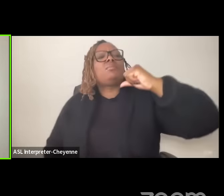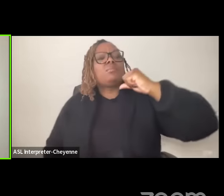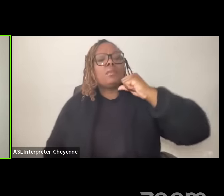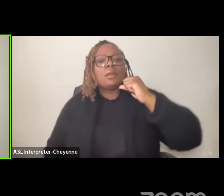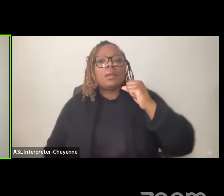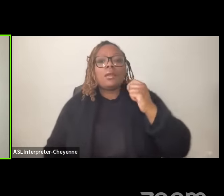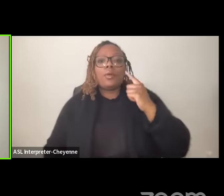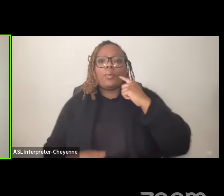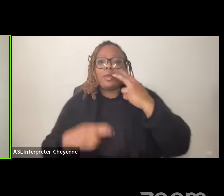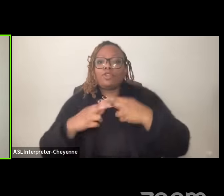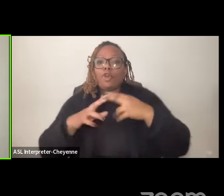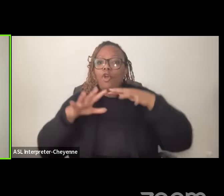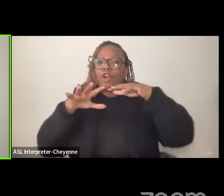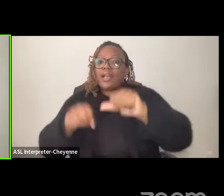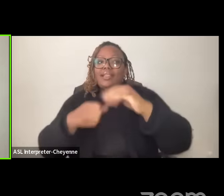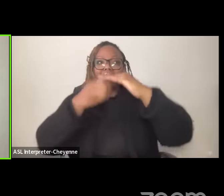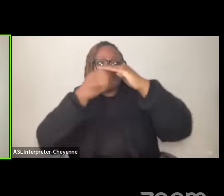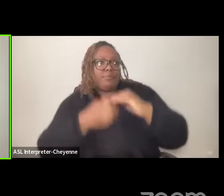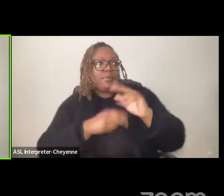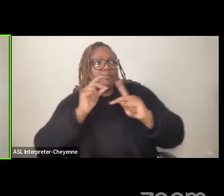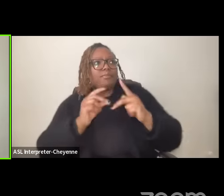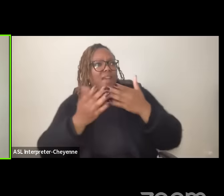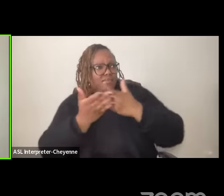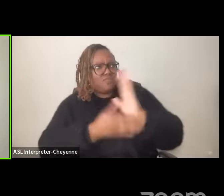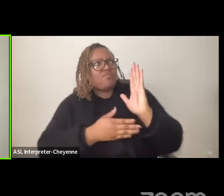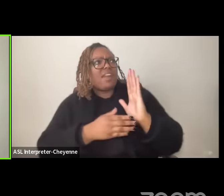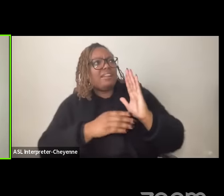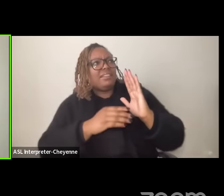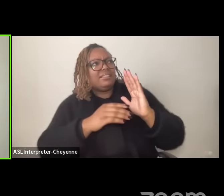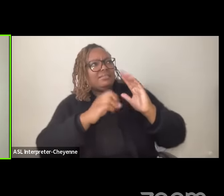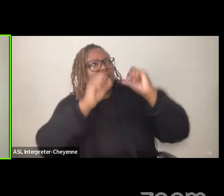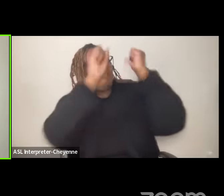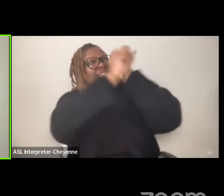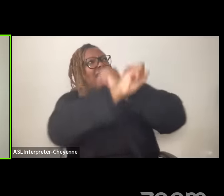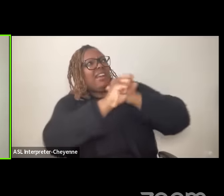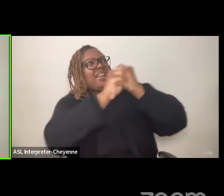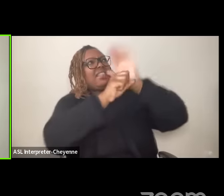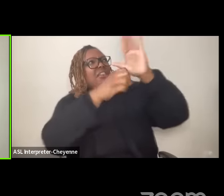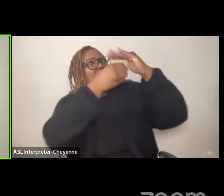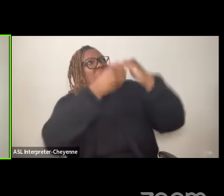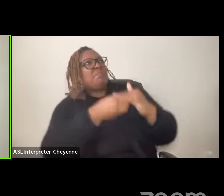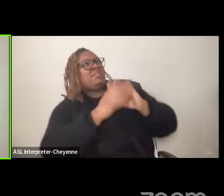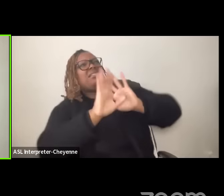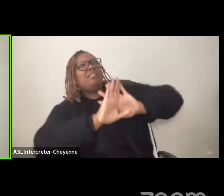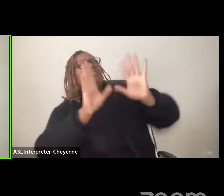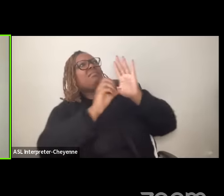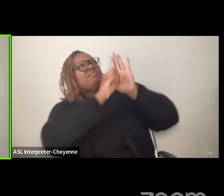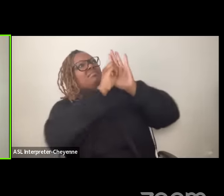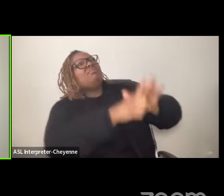colonized and oppressed people have the right to resist their oppressors and their occupiers and